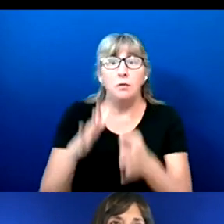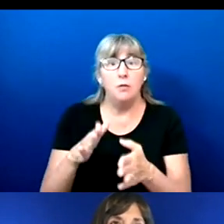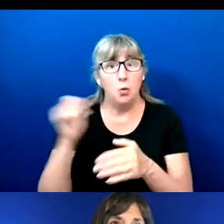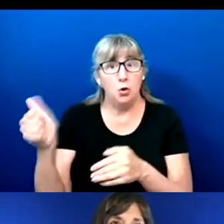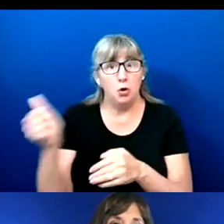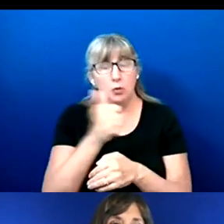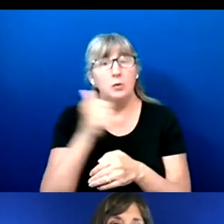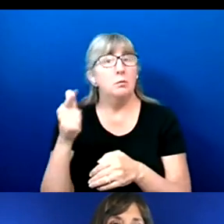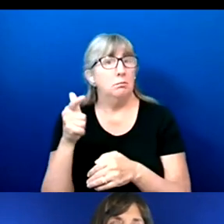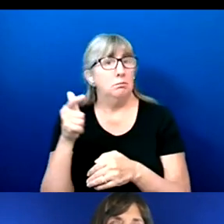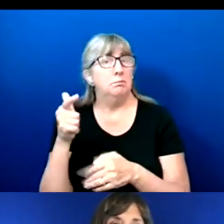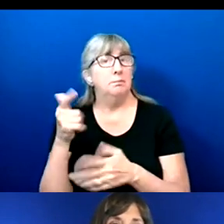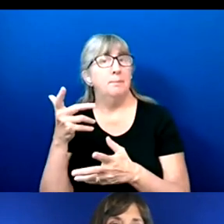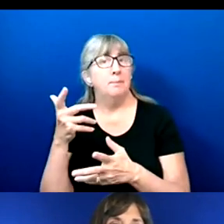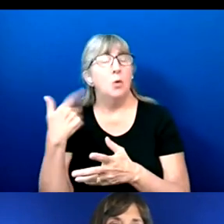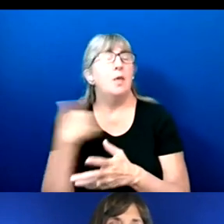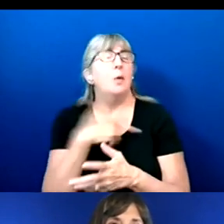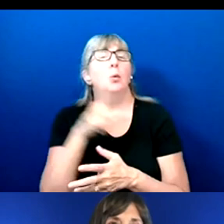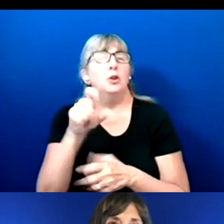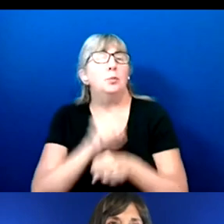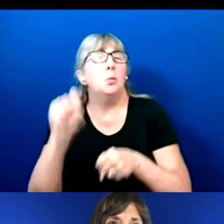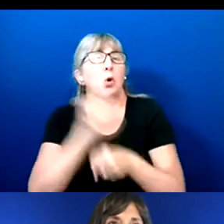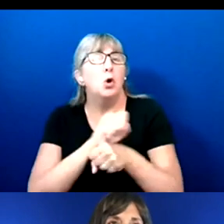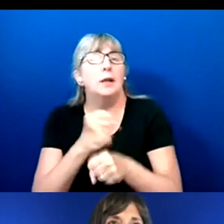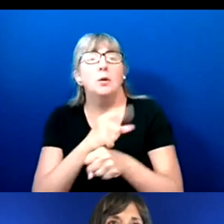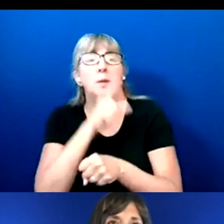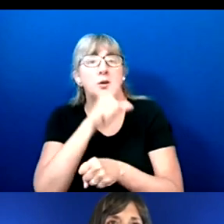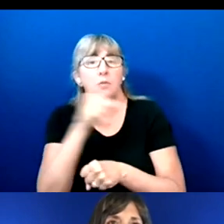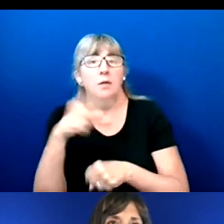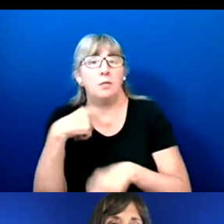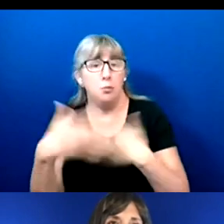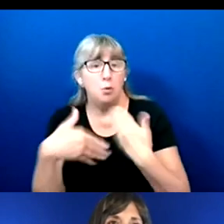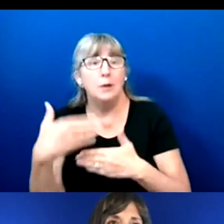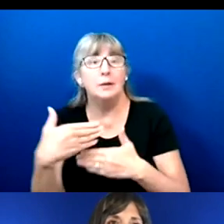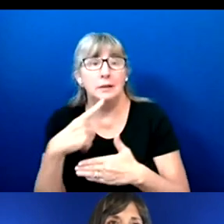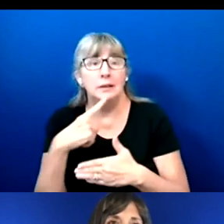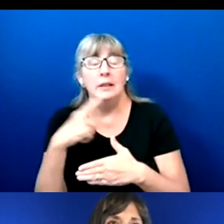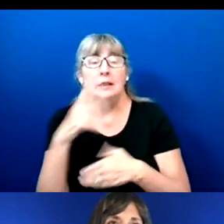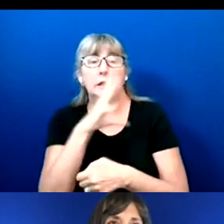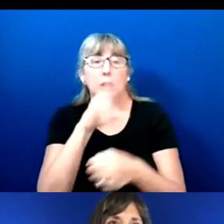that we should be working to make sure the process is inclusive and accessible for